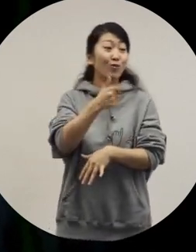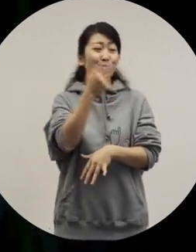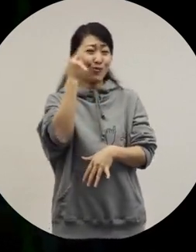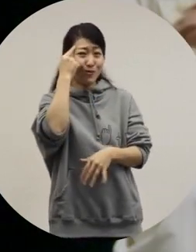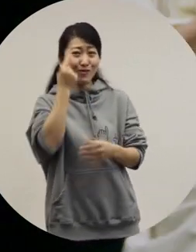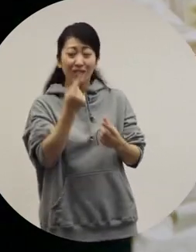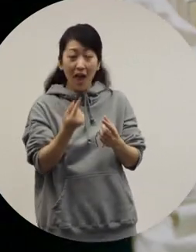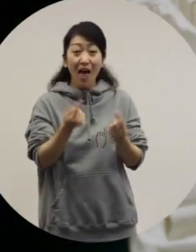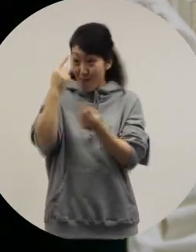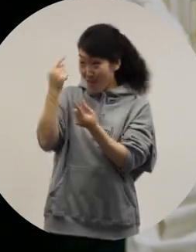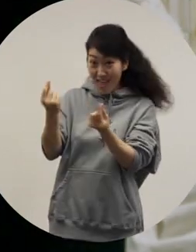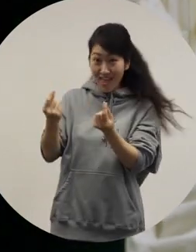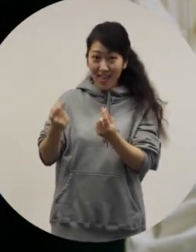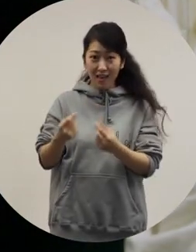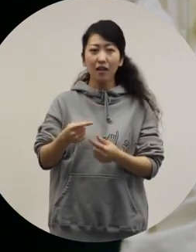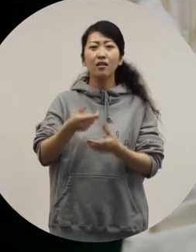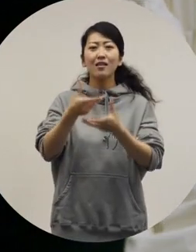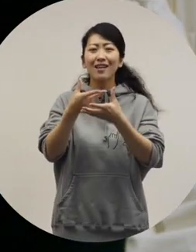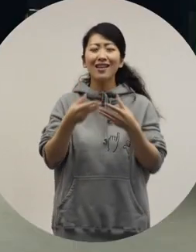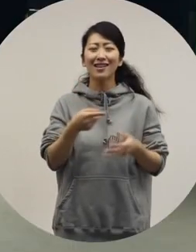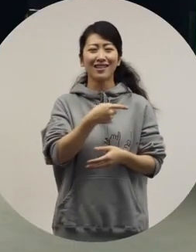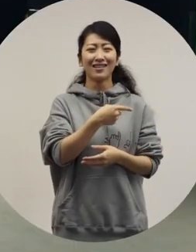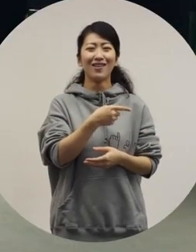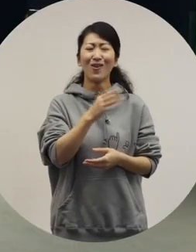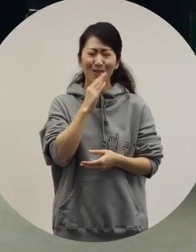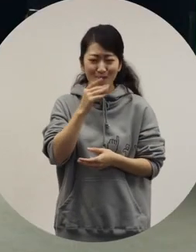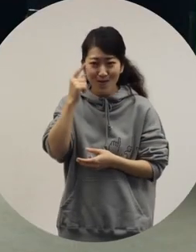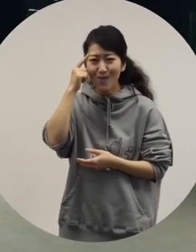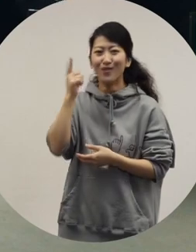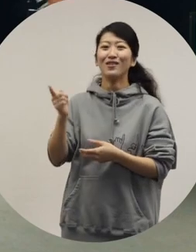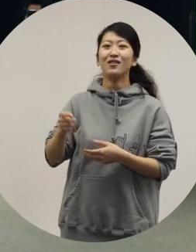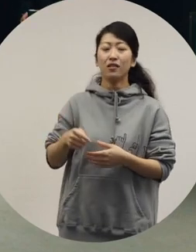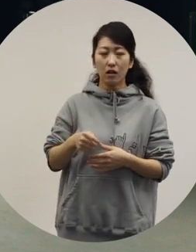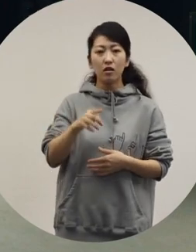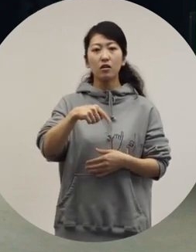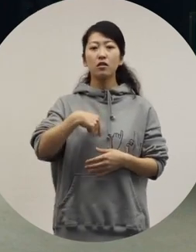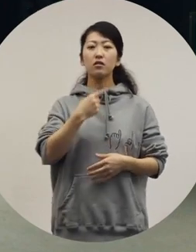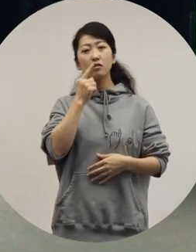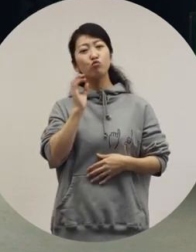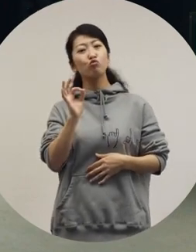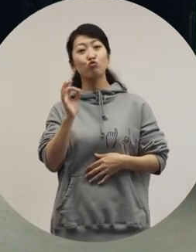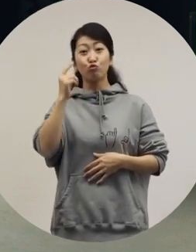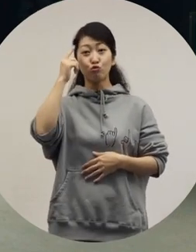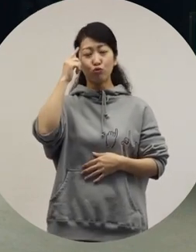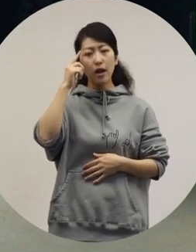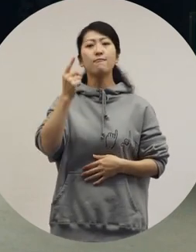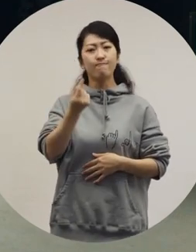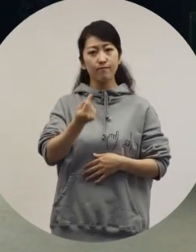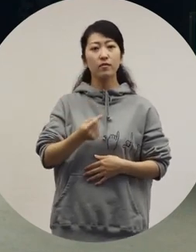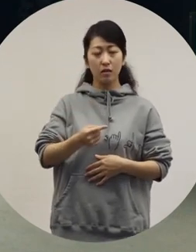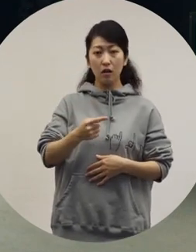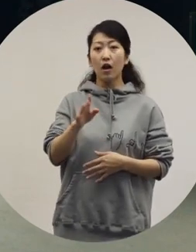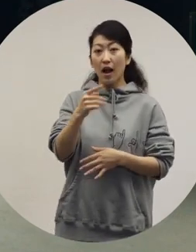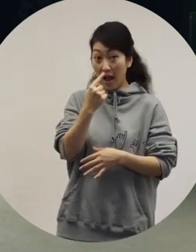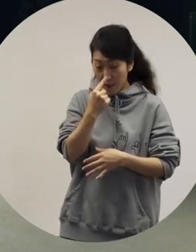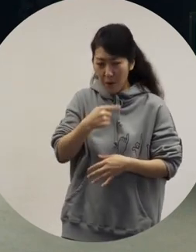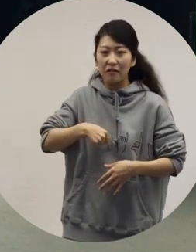[Ryuchell] Right? [Shin] They are kind. -[Ochiai] That's right. About self-esteem, I am made from it.